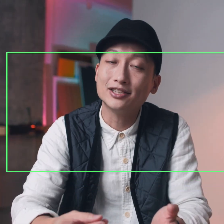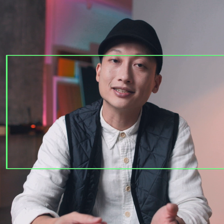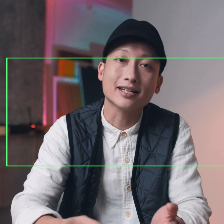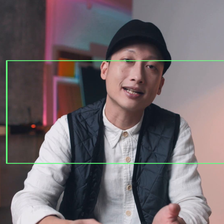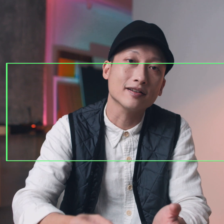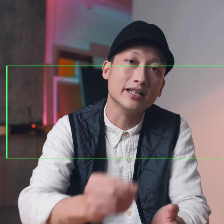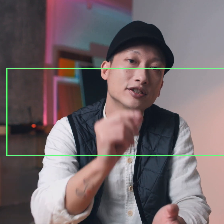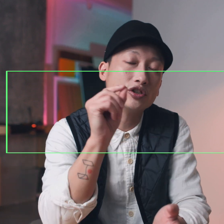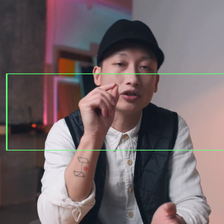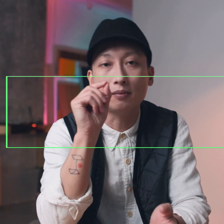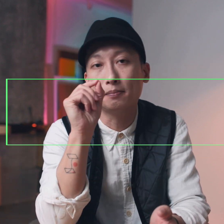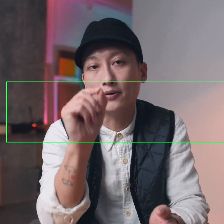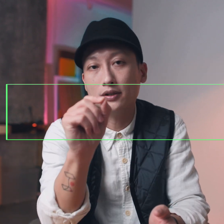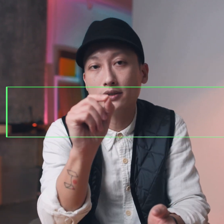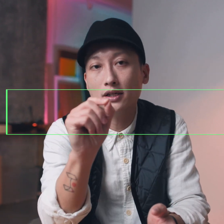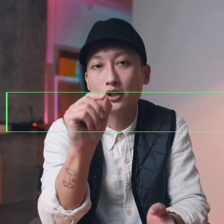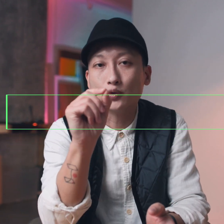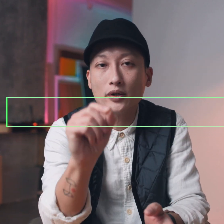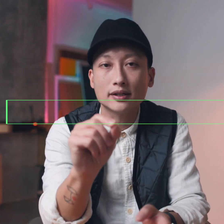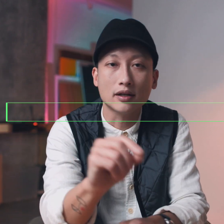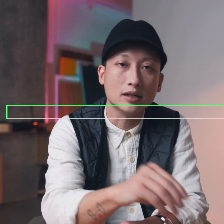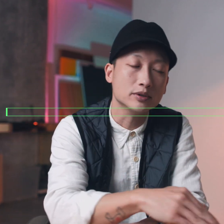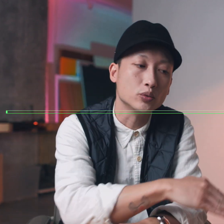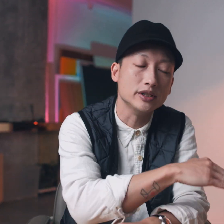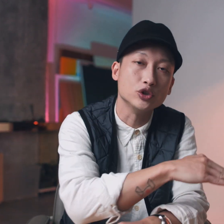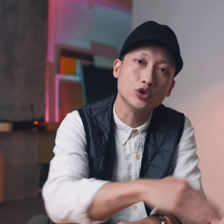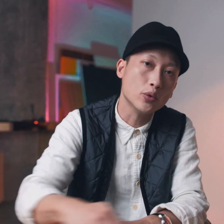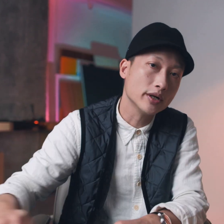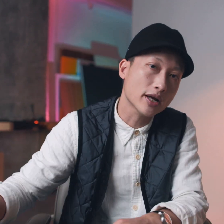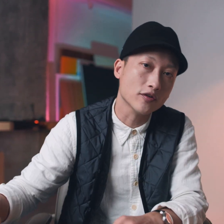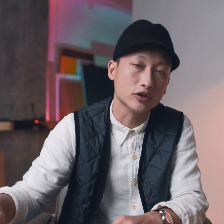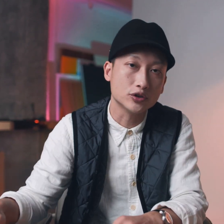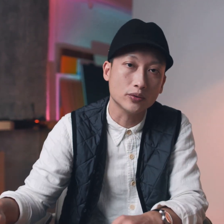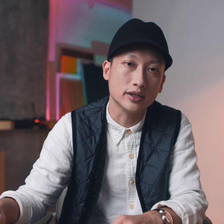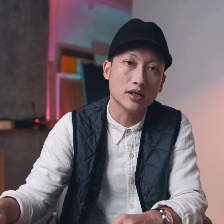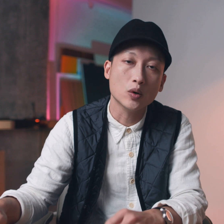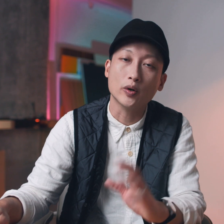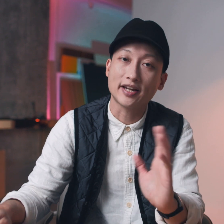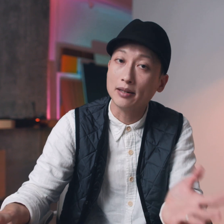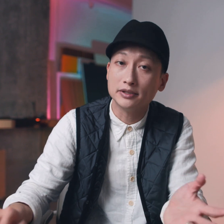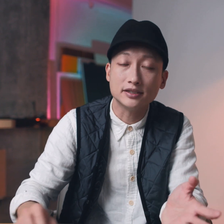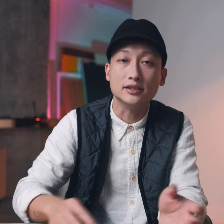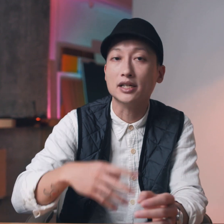Edge is like a laser sharp Point drawing the line between showing and not showing what can be seen